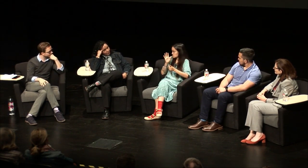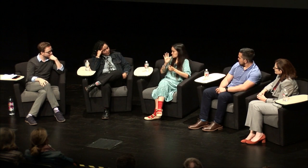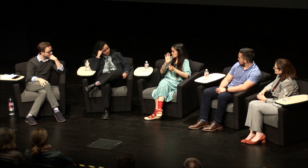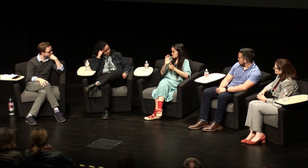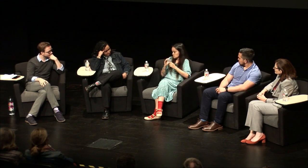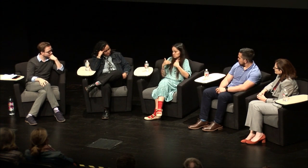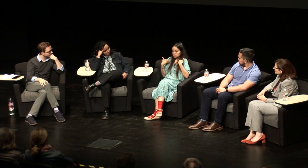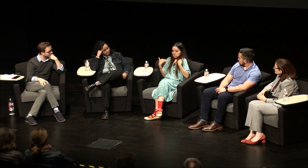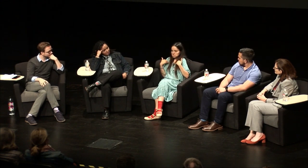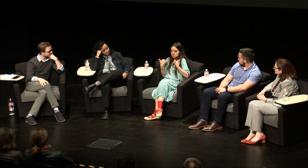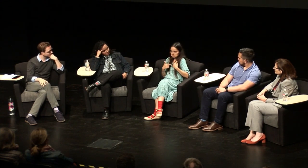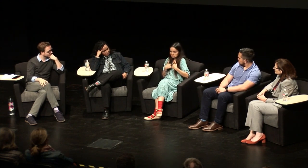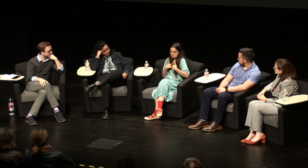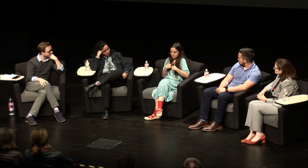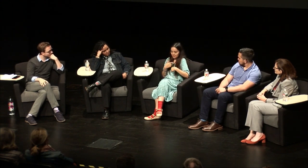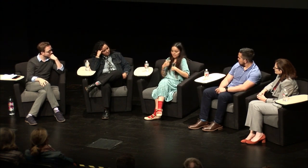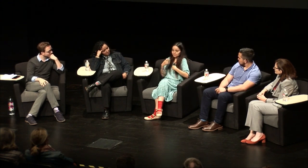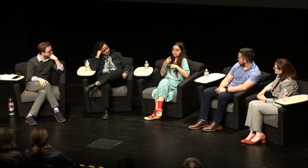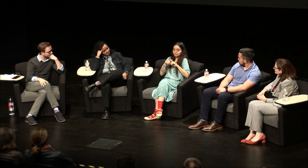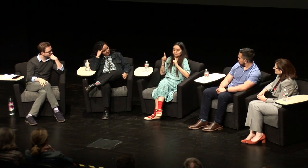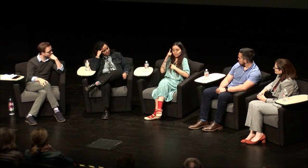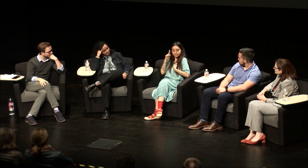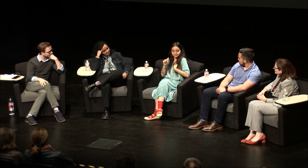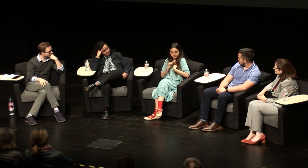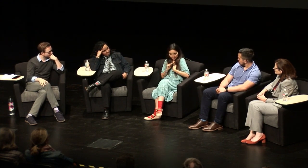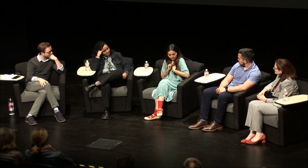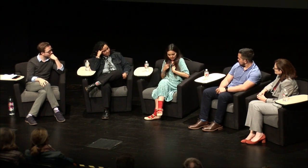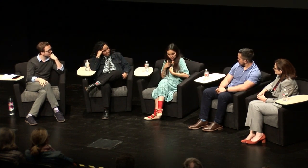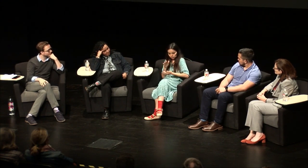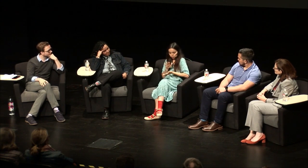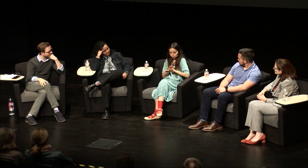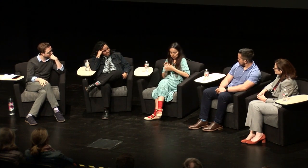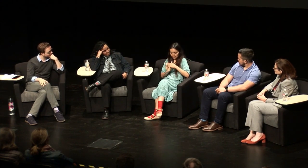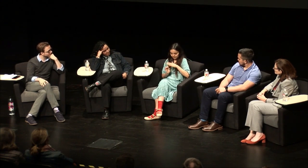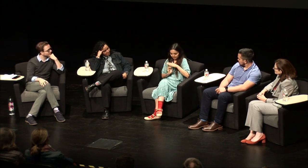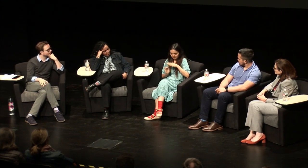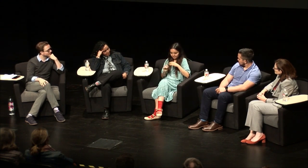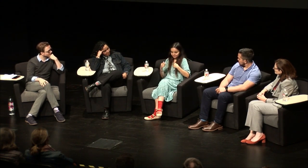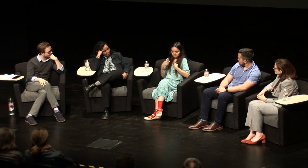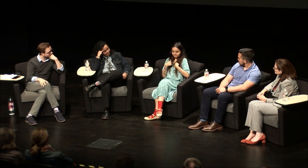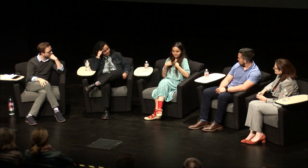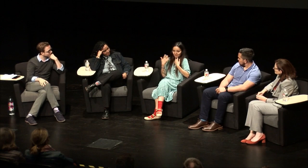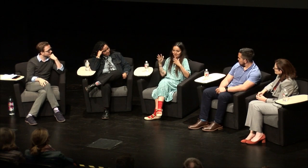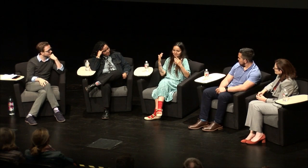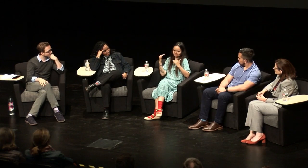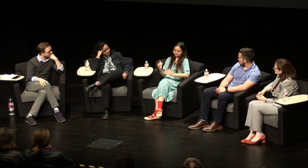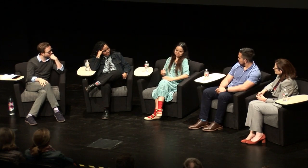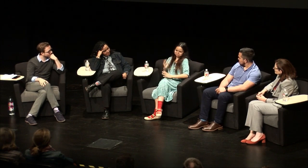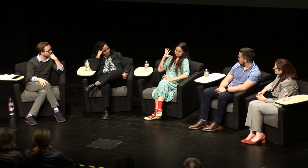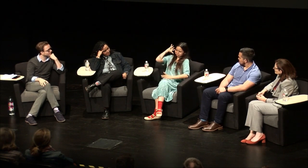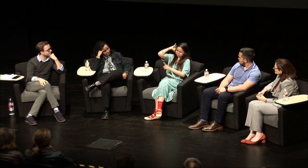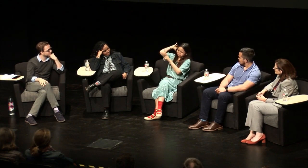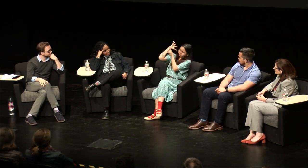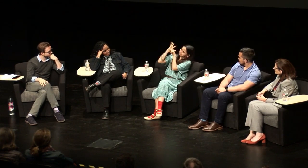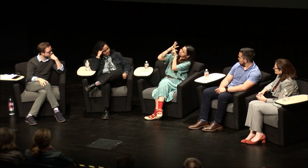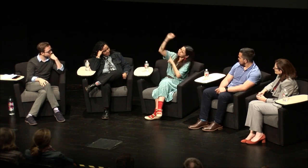socialized with the hearing kids when I was young for myself elementary school I